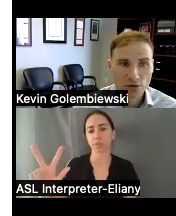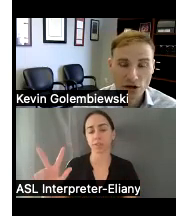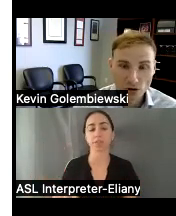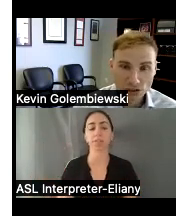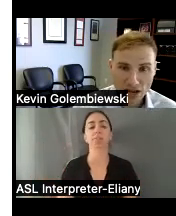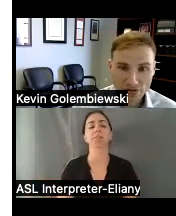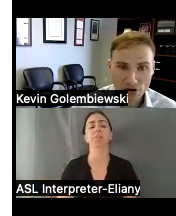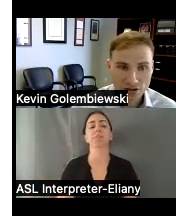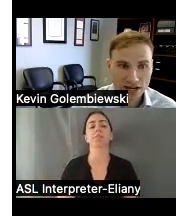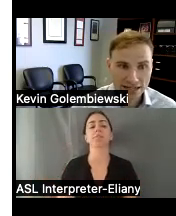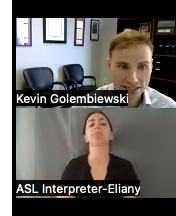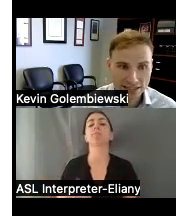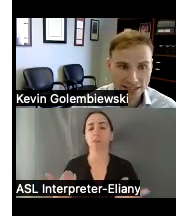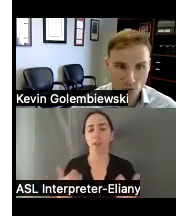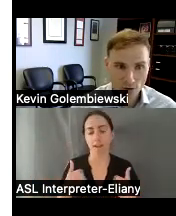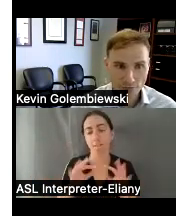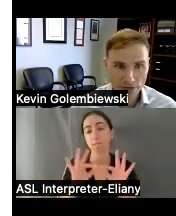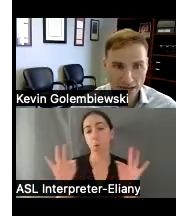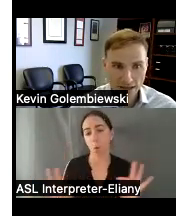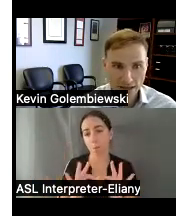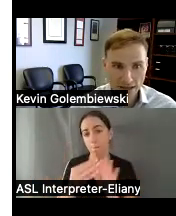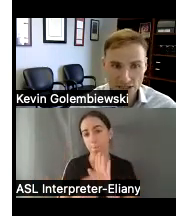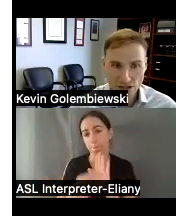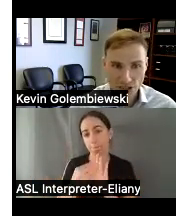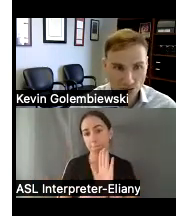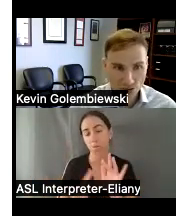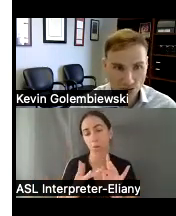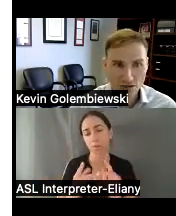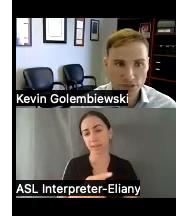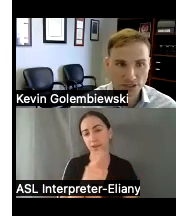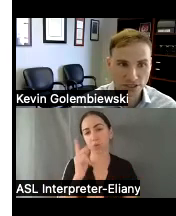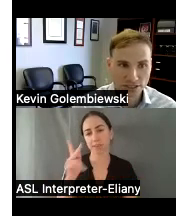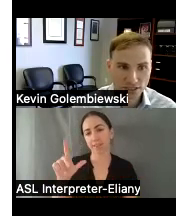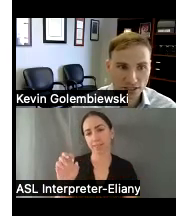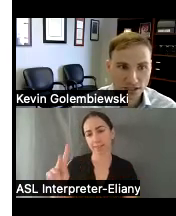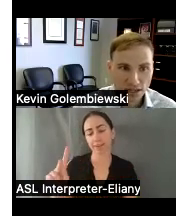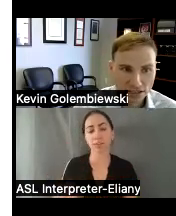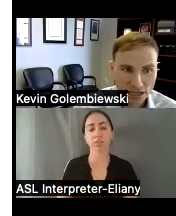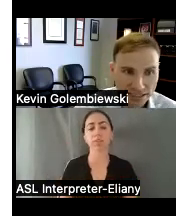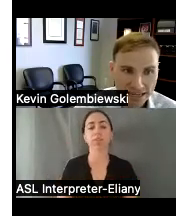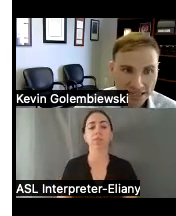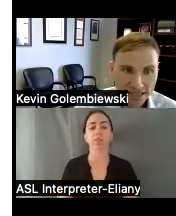we also have an online intake form and I the links on the screen but just I'll state it